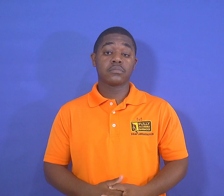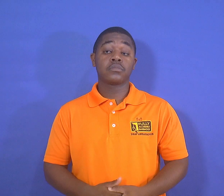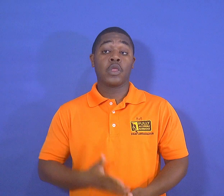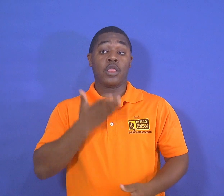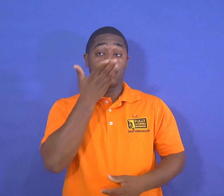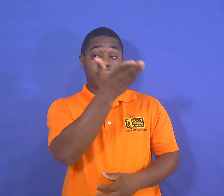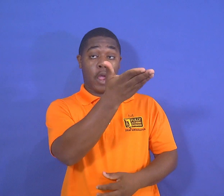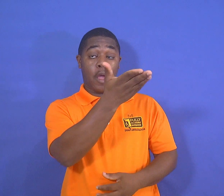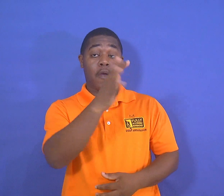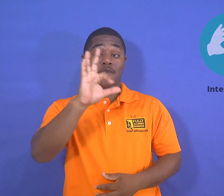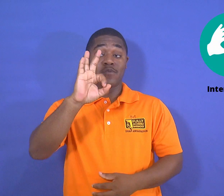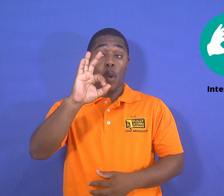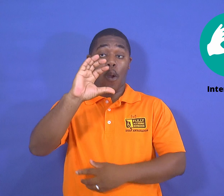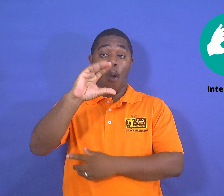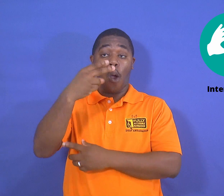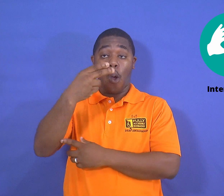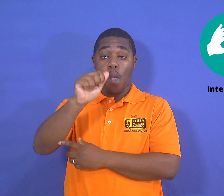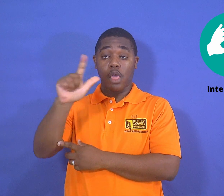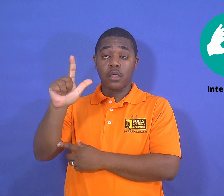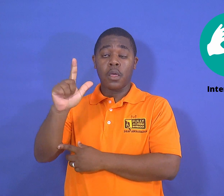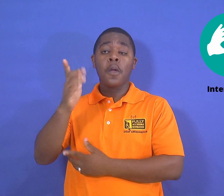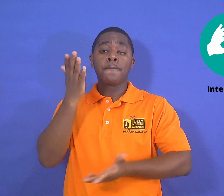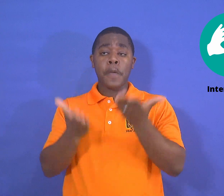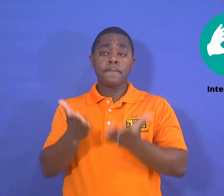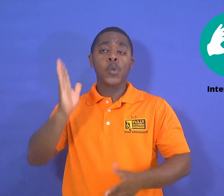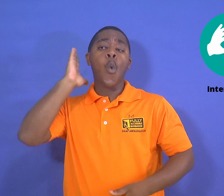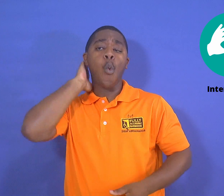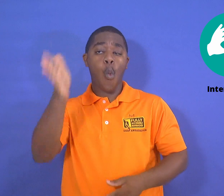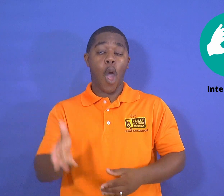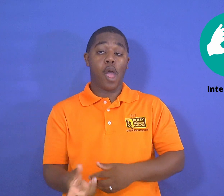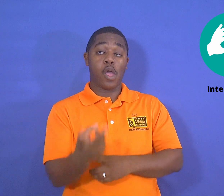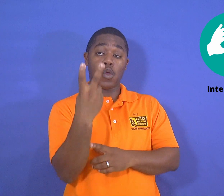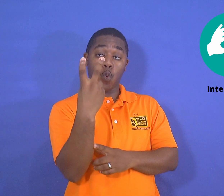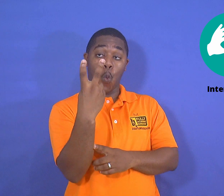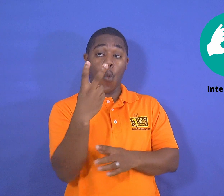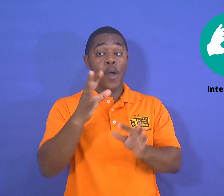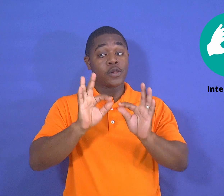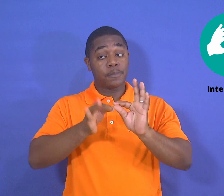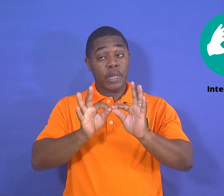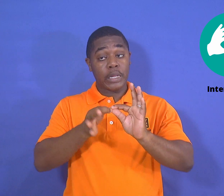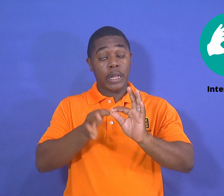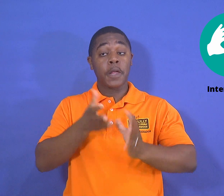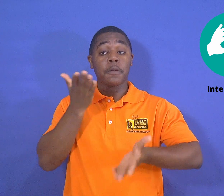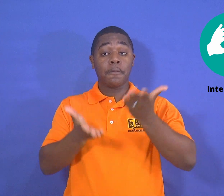they're at Frank color my hall there may be two interpreters I'm hoping there will be two